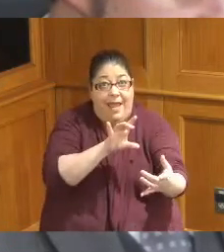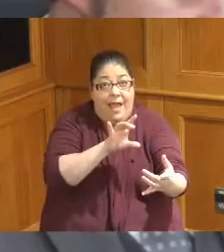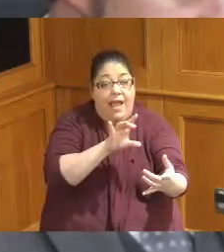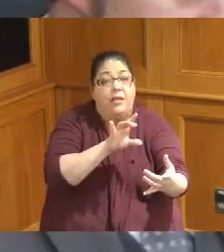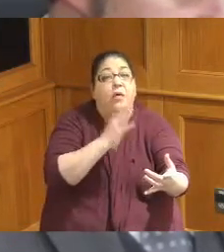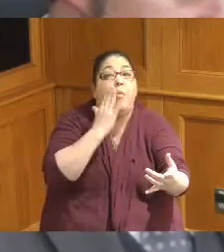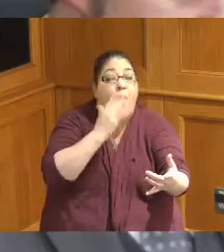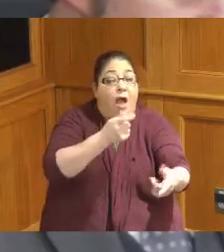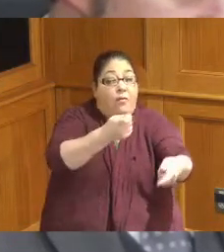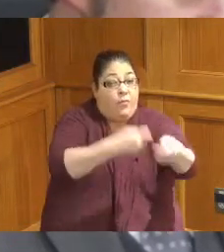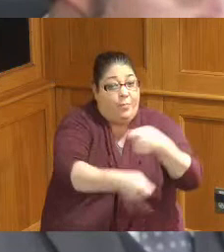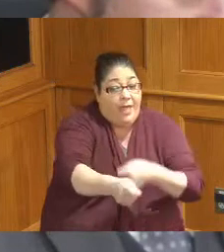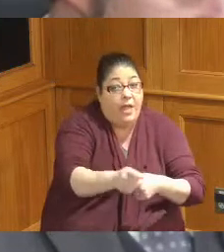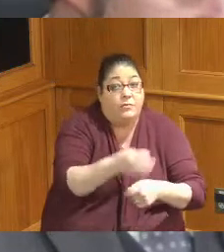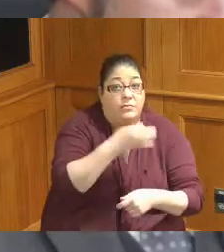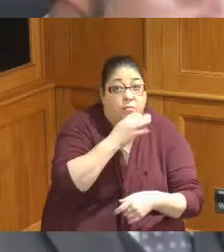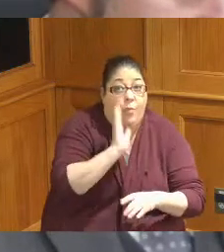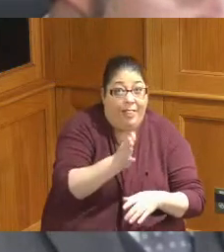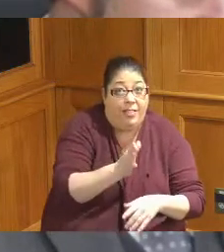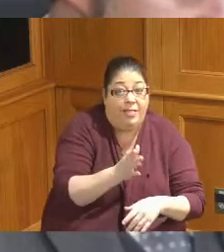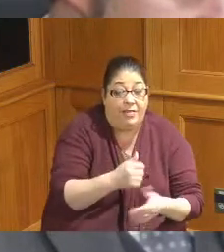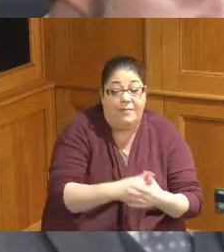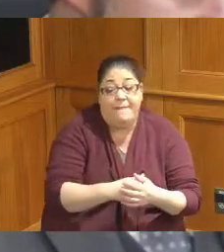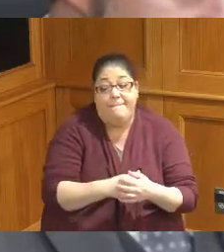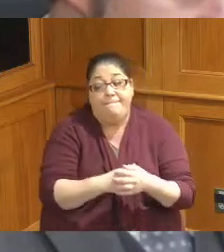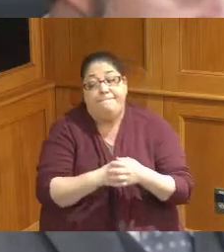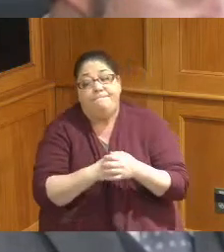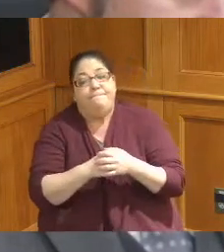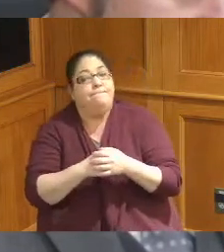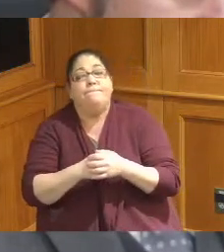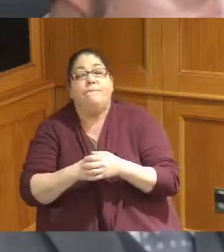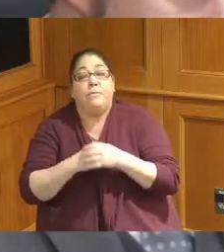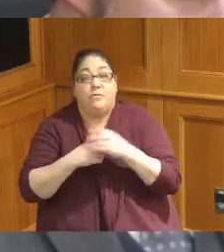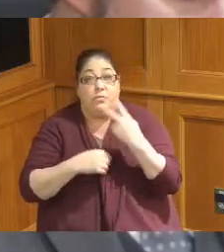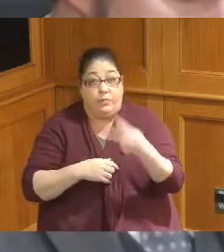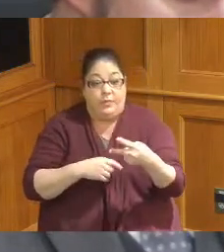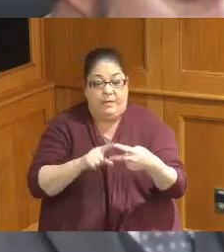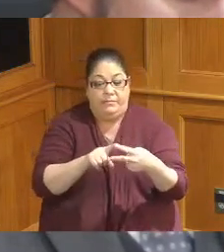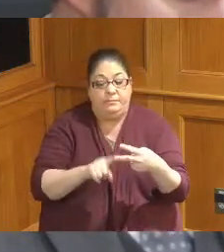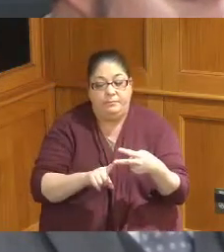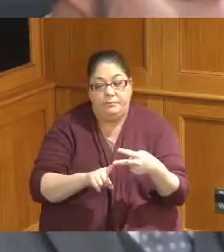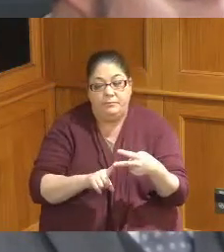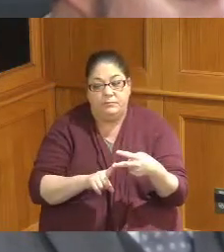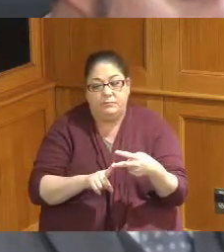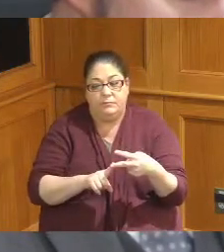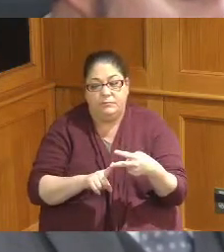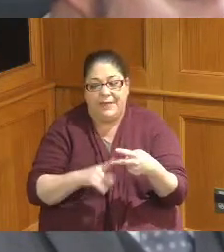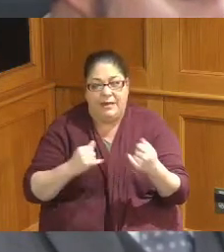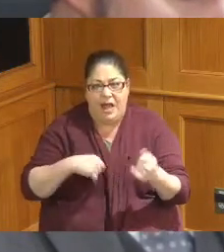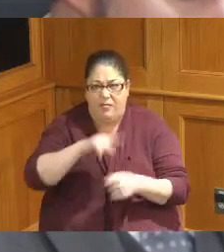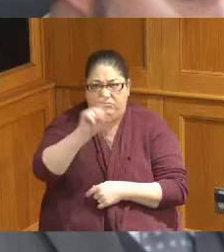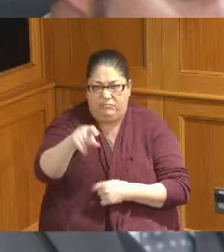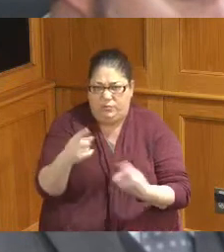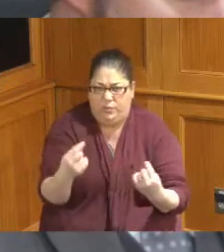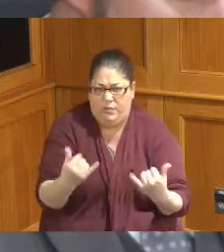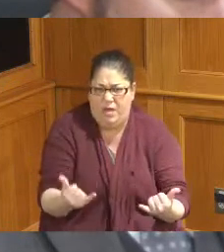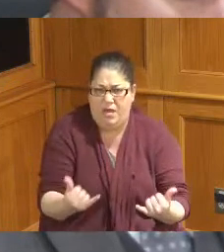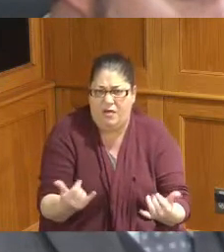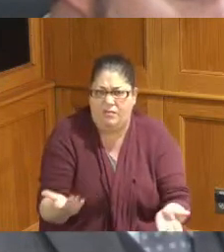that one so yeah two things kind of it's kind of where do we go from here kind of thing if we've